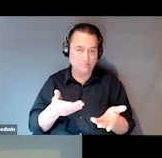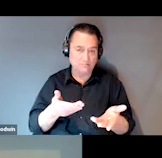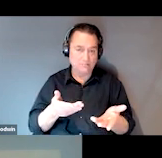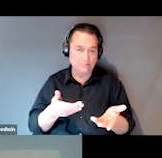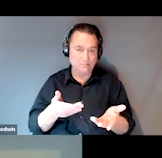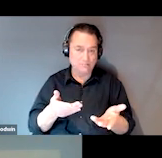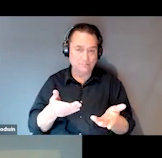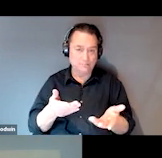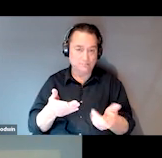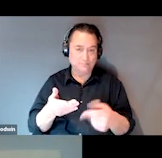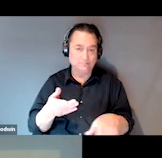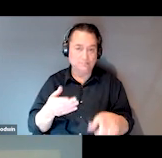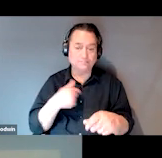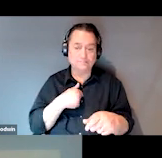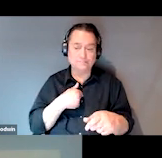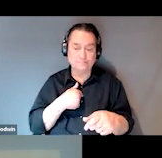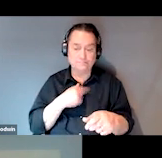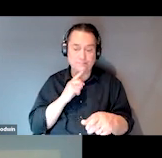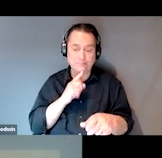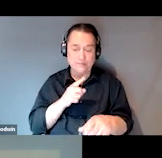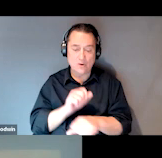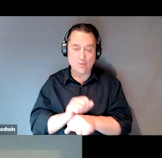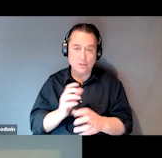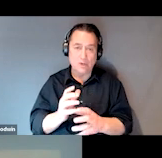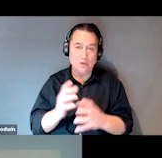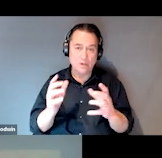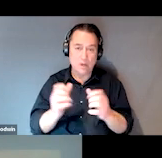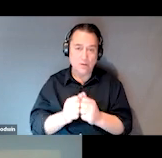so I actually worked heavily in the Hope team